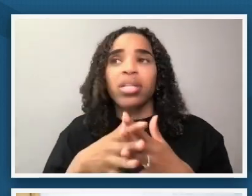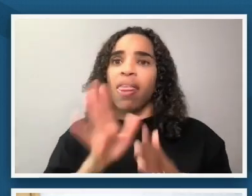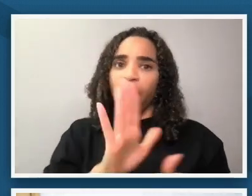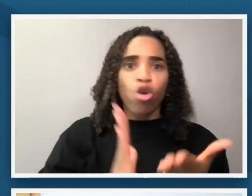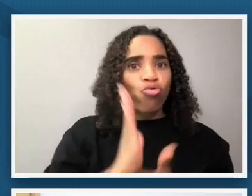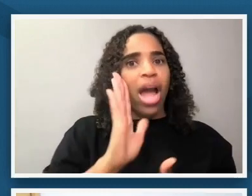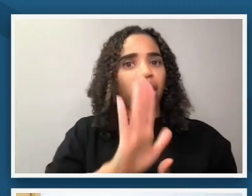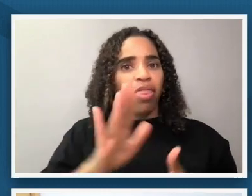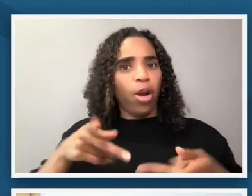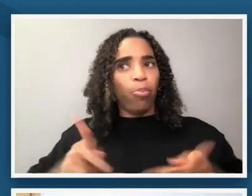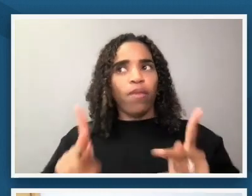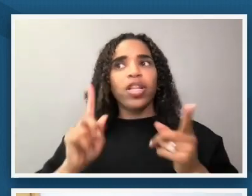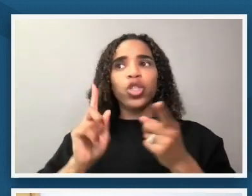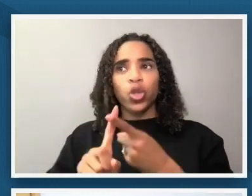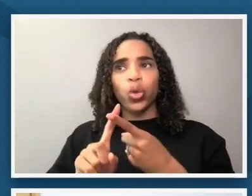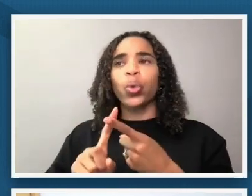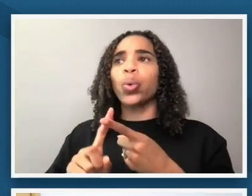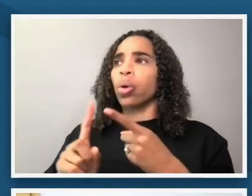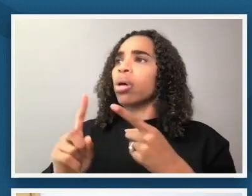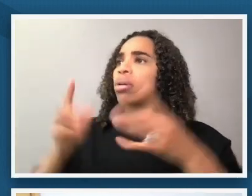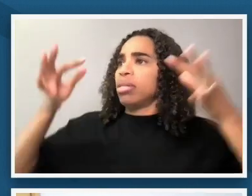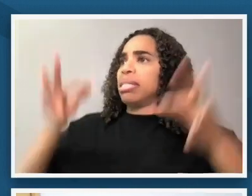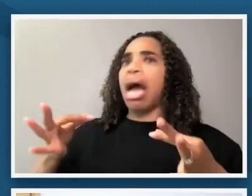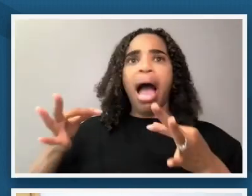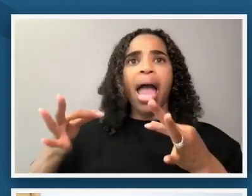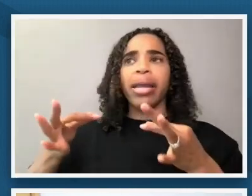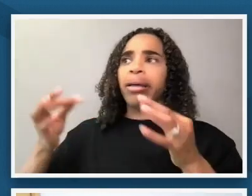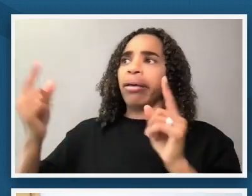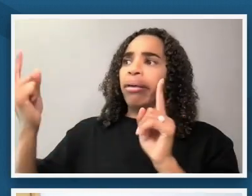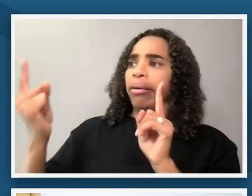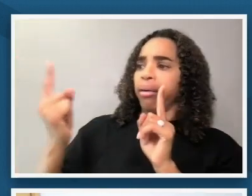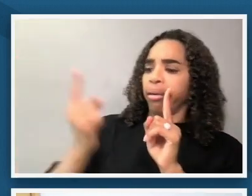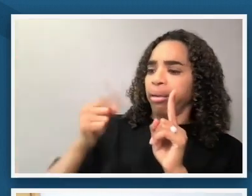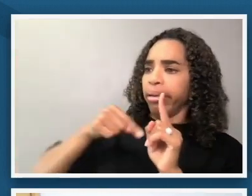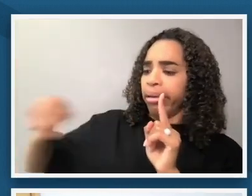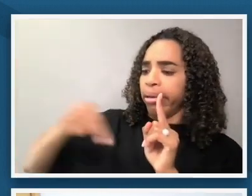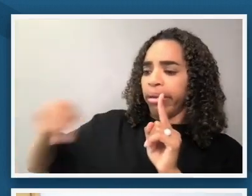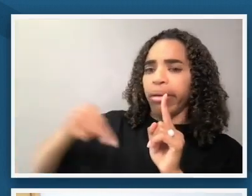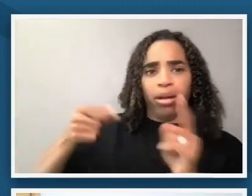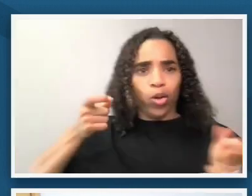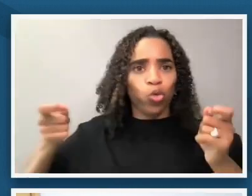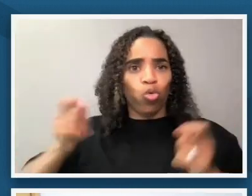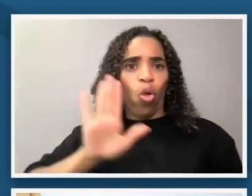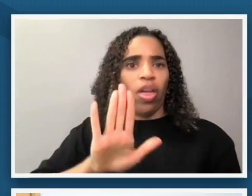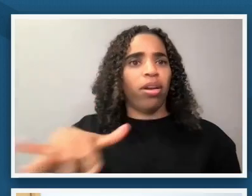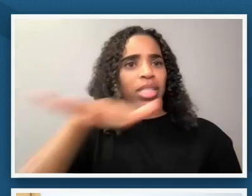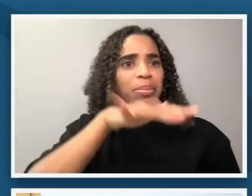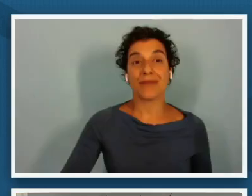those things that was denied to them under enslavement and what that would mean to be able to control their space